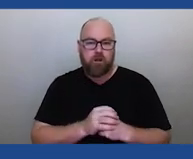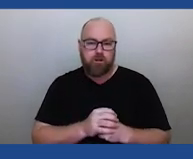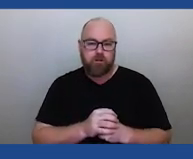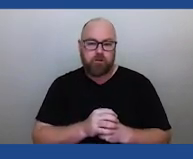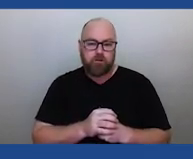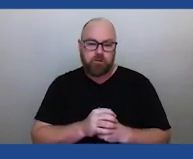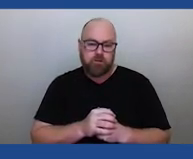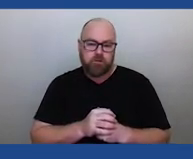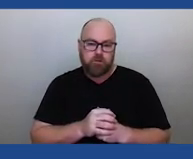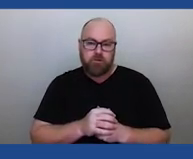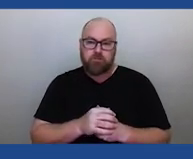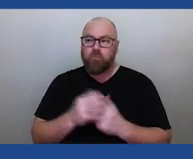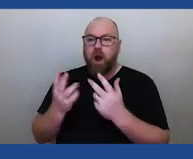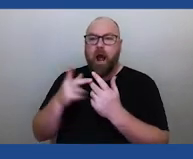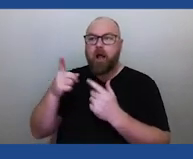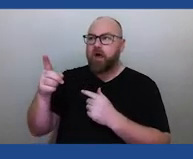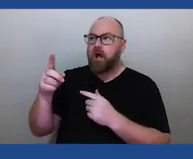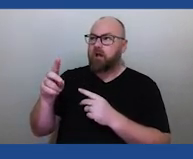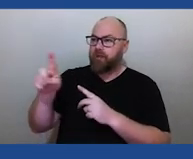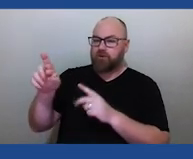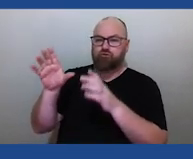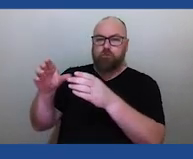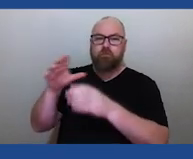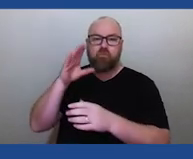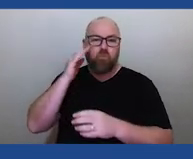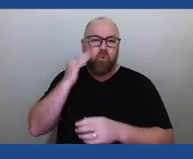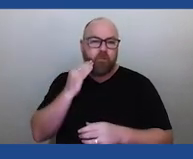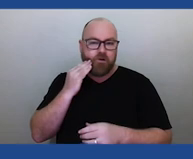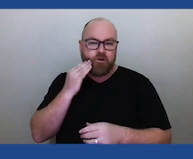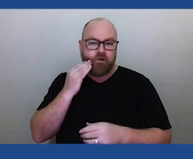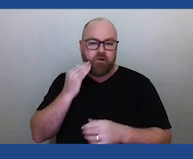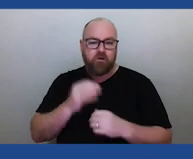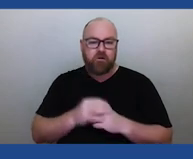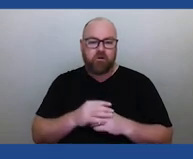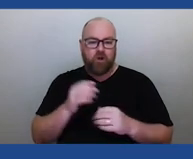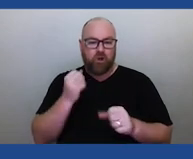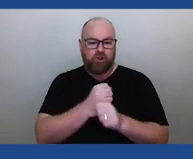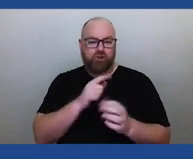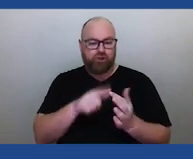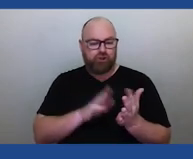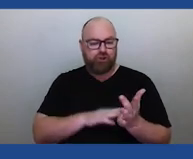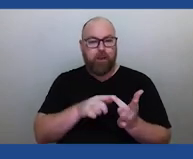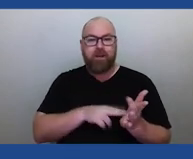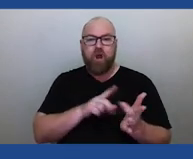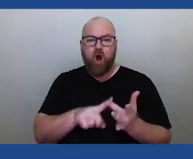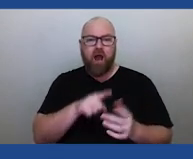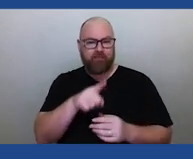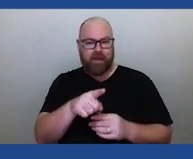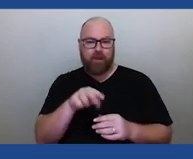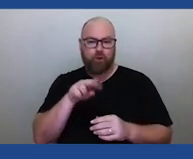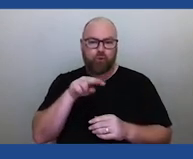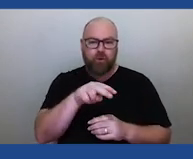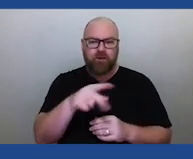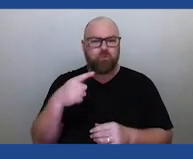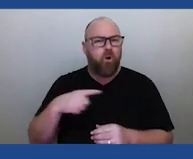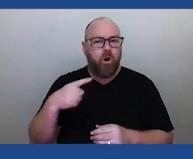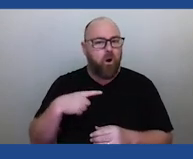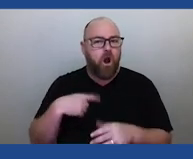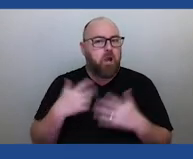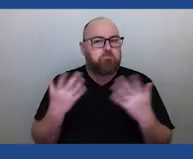as a group of women, one pursuing the other, Gemini are seen as twins. You can go across a number of different constellations